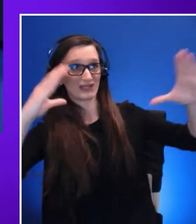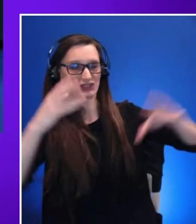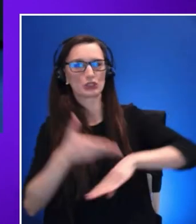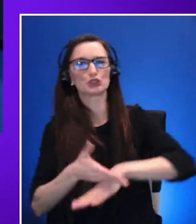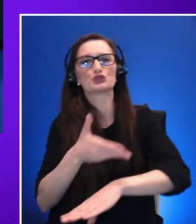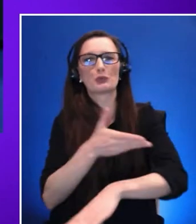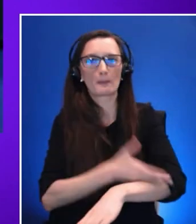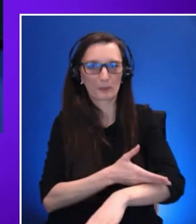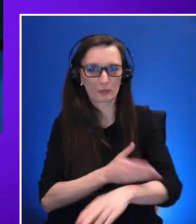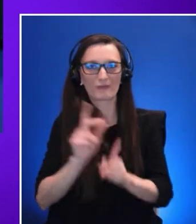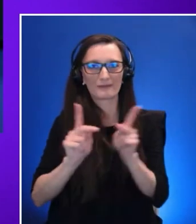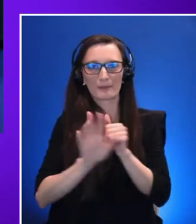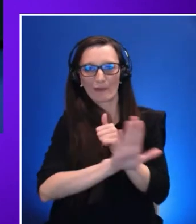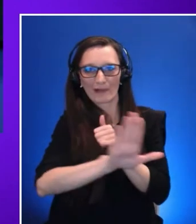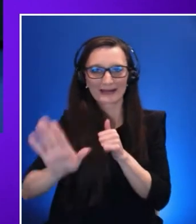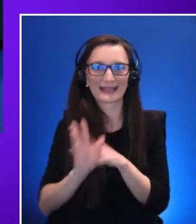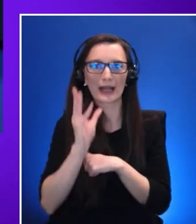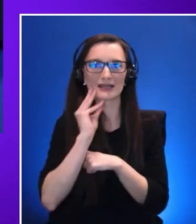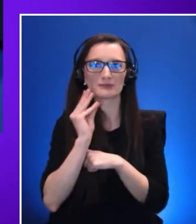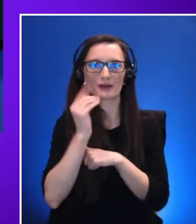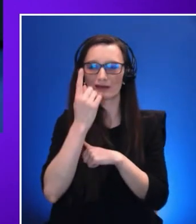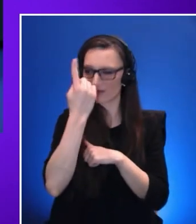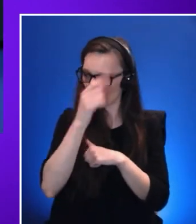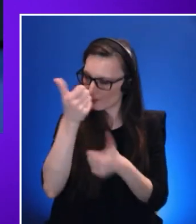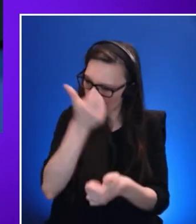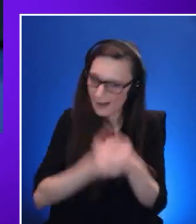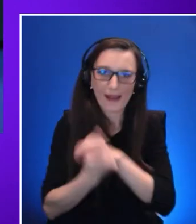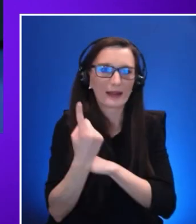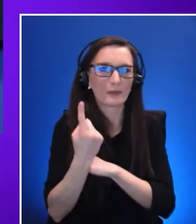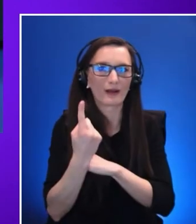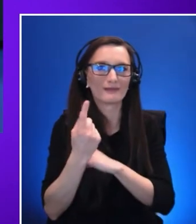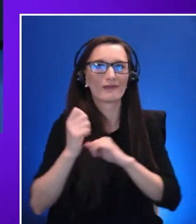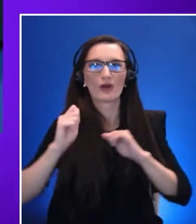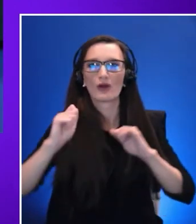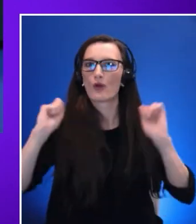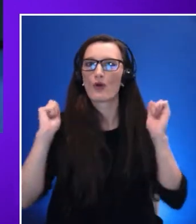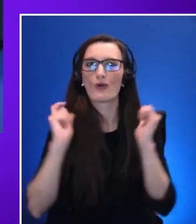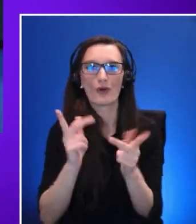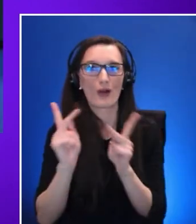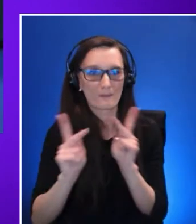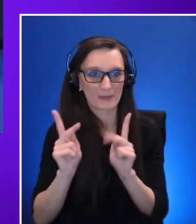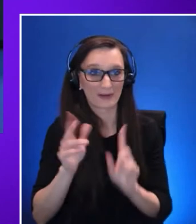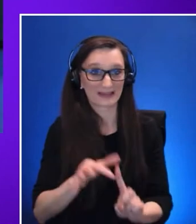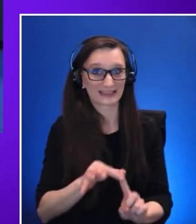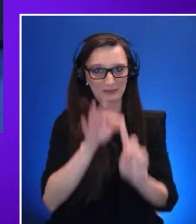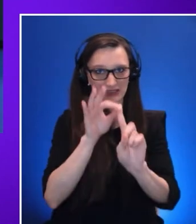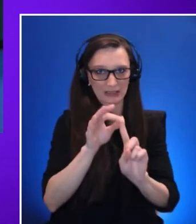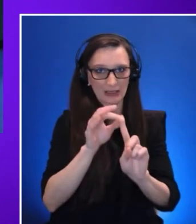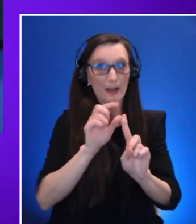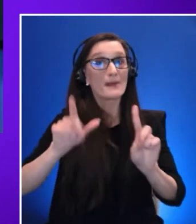of anyone, especially especially but not exclusively diverse employees,